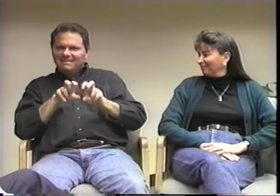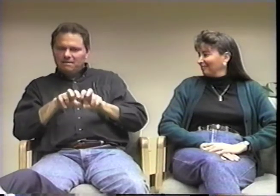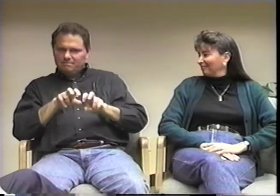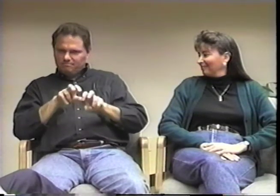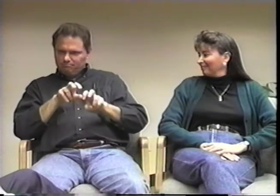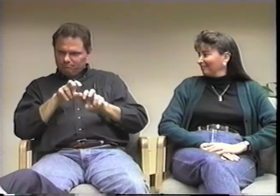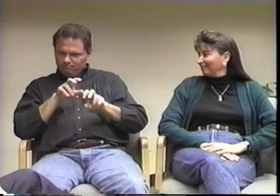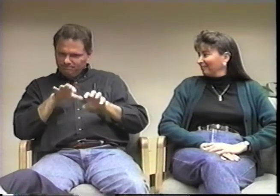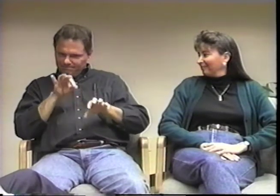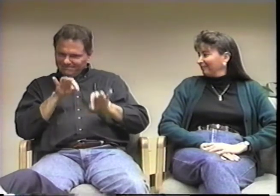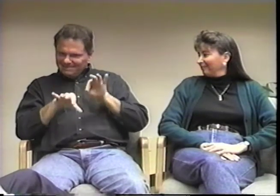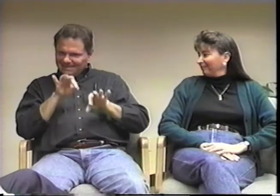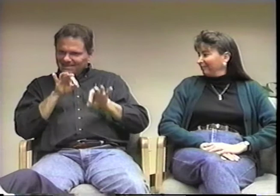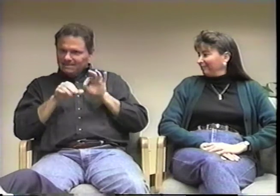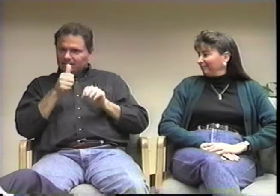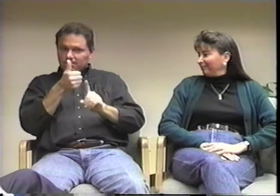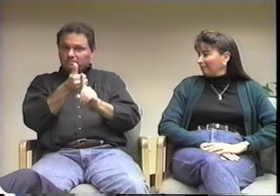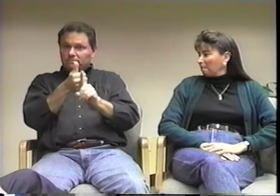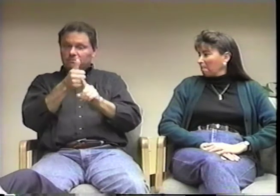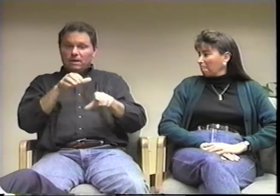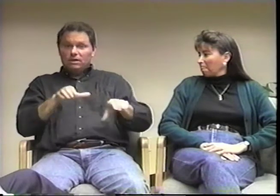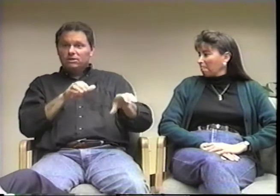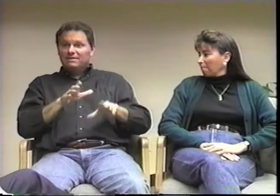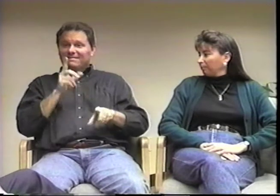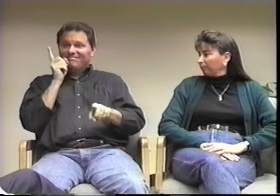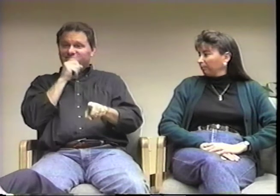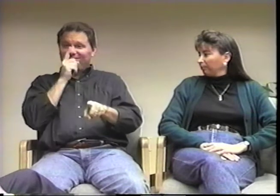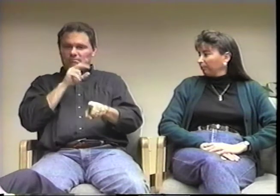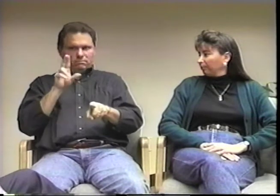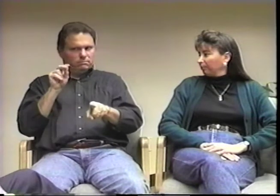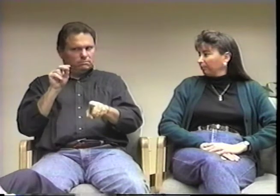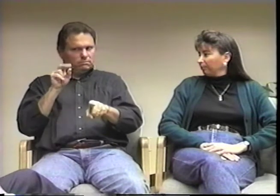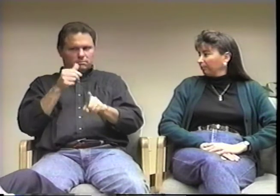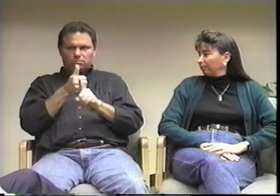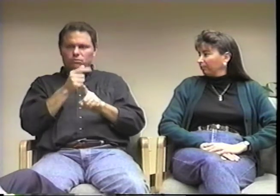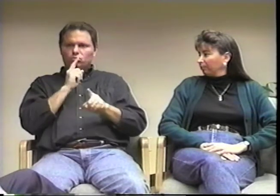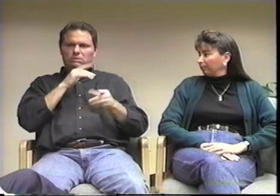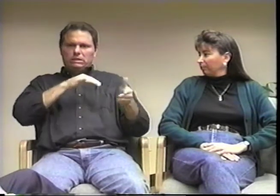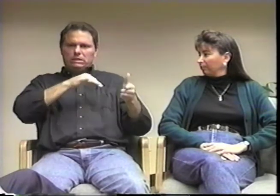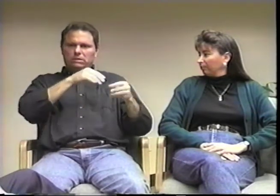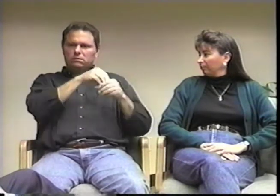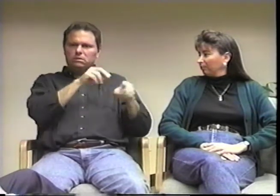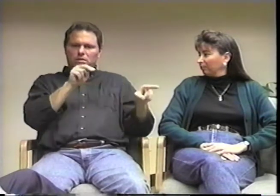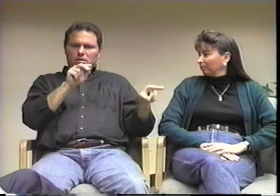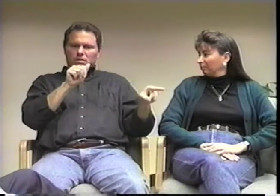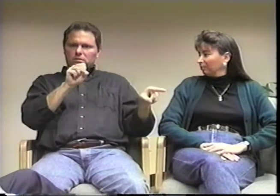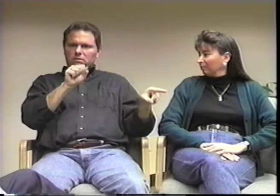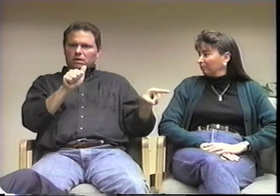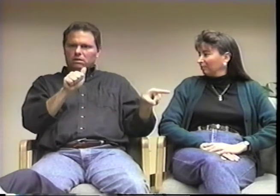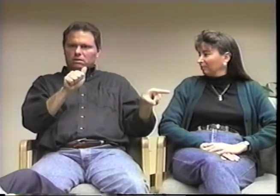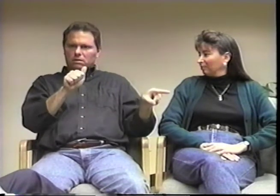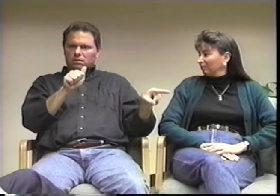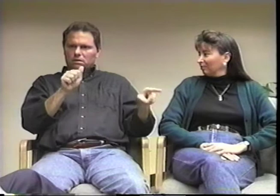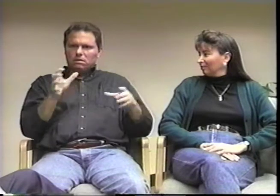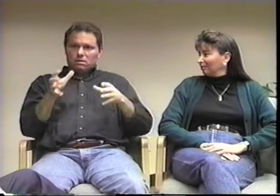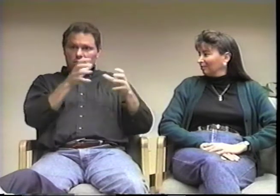Just recently I have started to research the show. I've found out that the program isn't totally fiction,